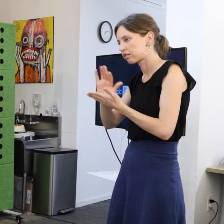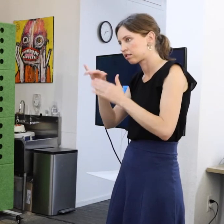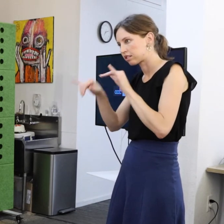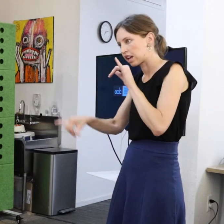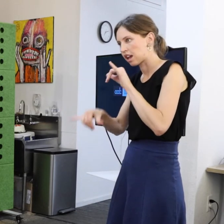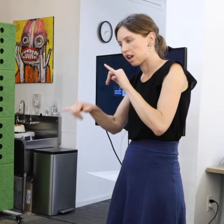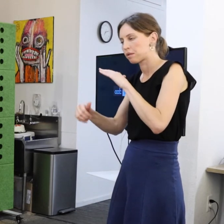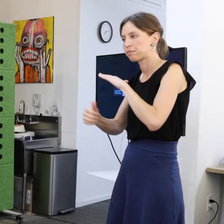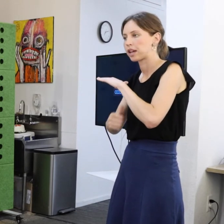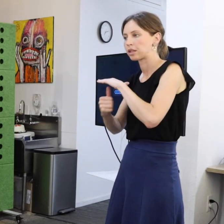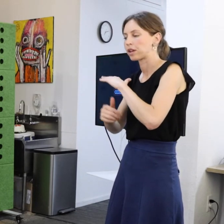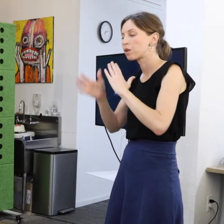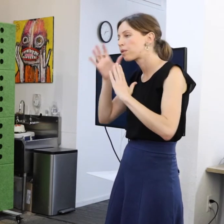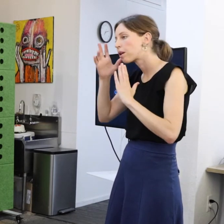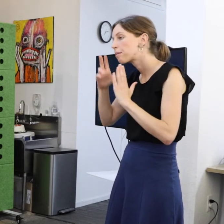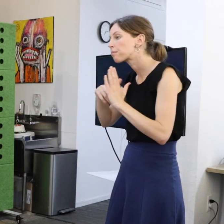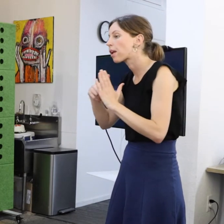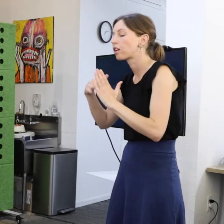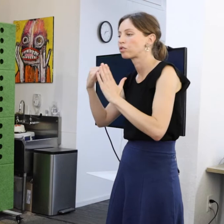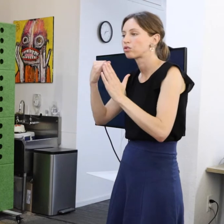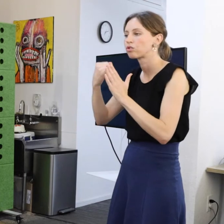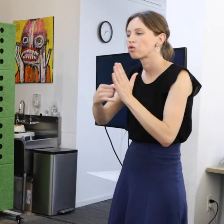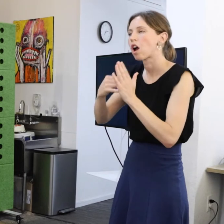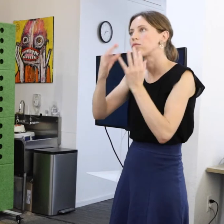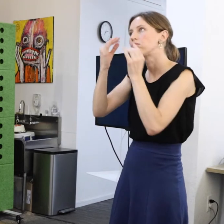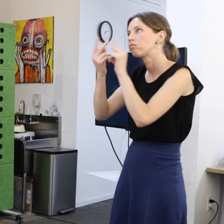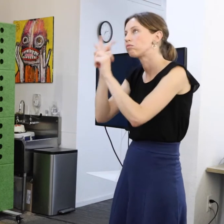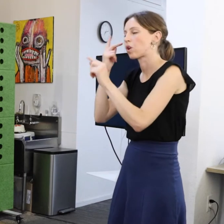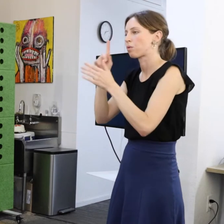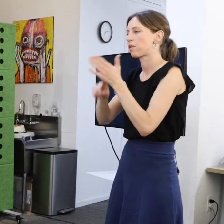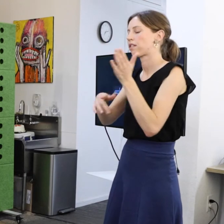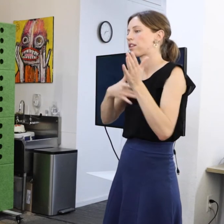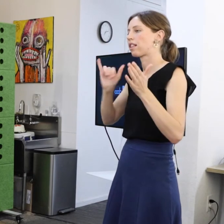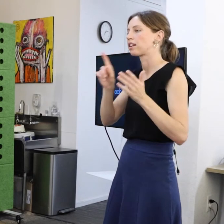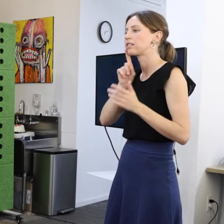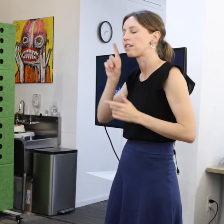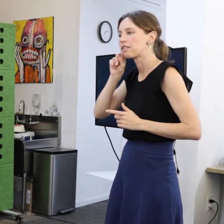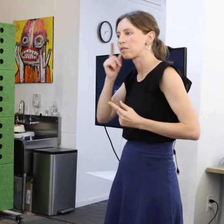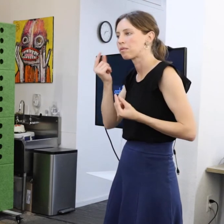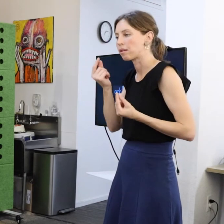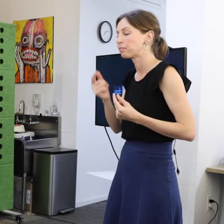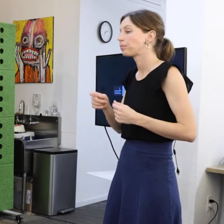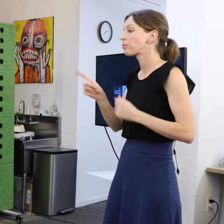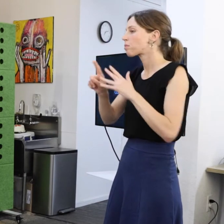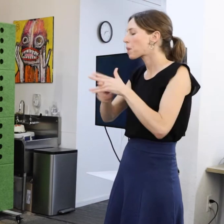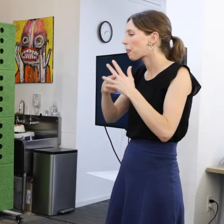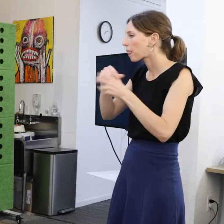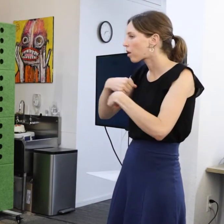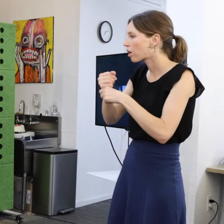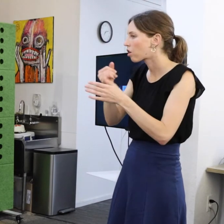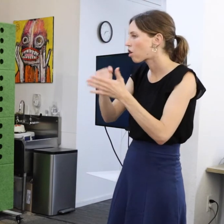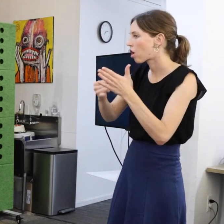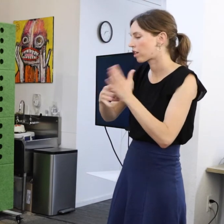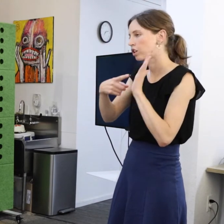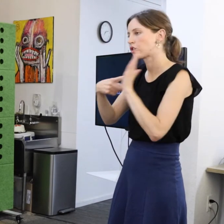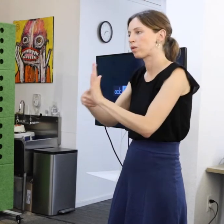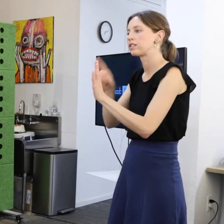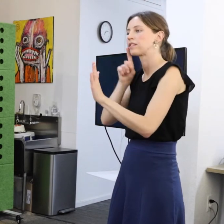He would paint, draw, and reflect on what it was like to be deaf. He started creating art that reflected a deaf person's life